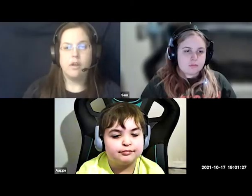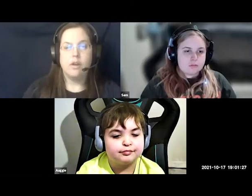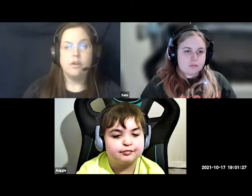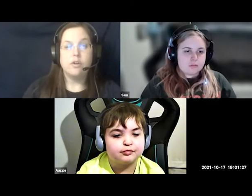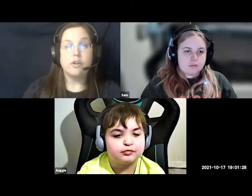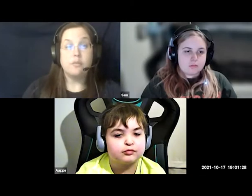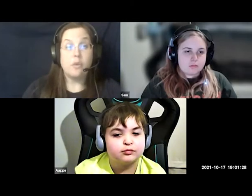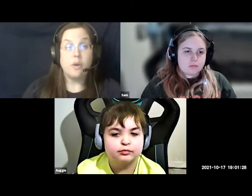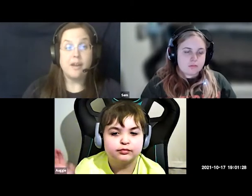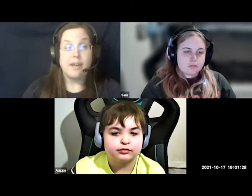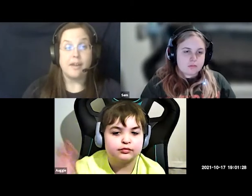good morning